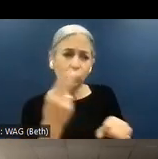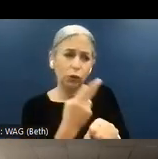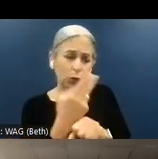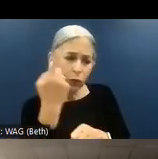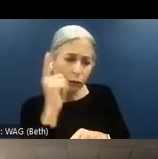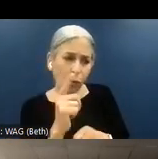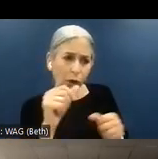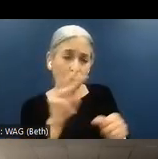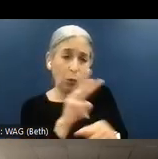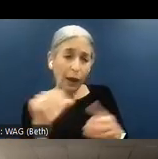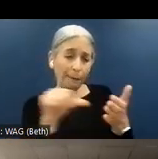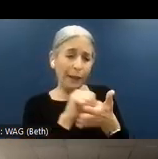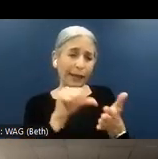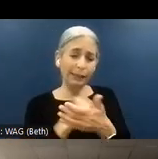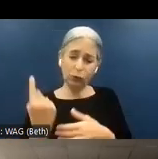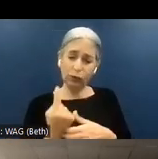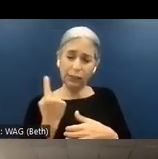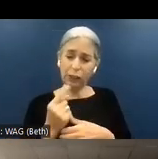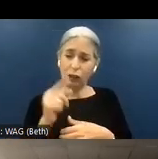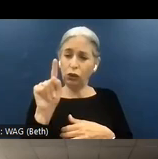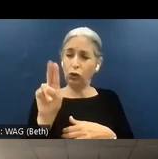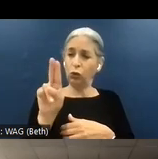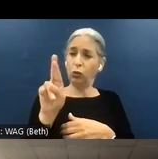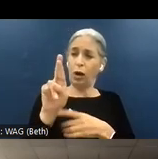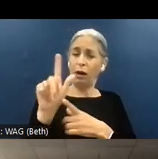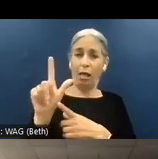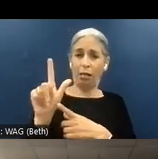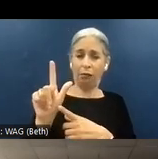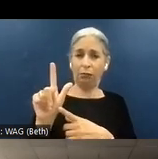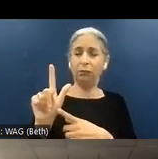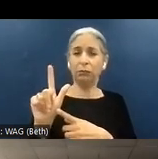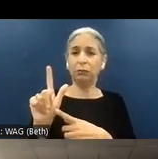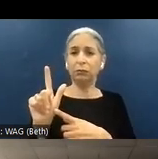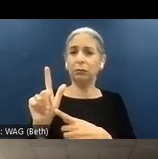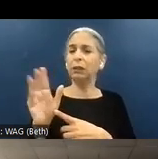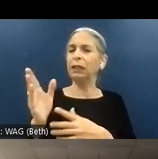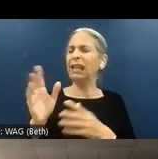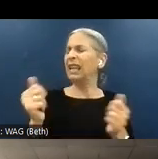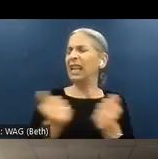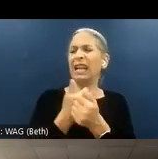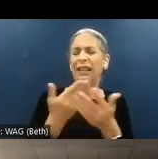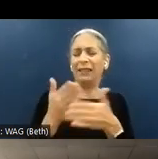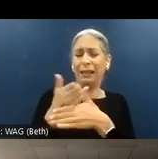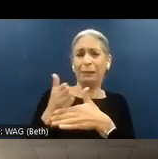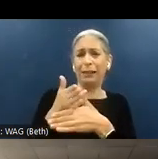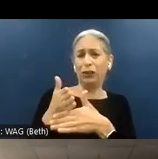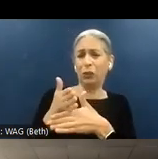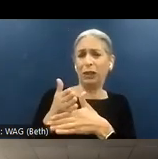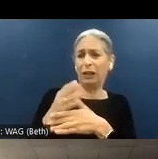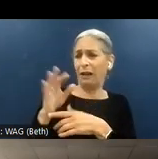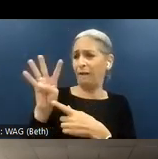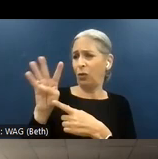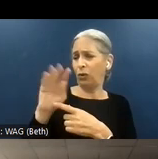webpage audit, single URL? I mean, anything between four and ten hours. Depends on the